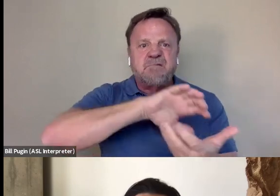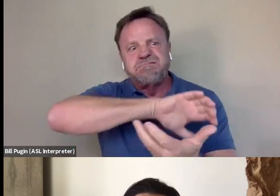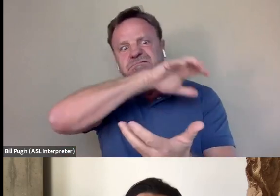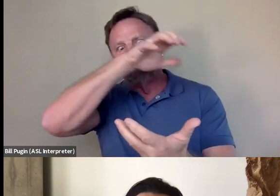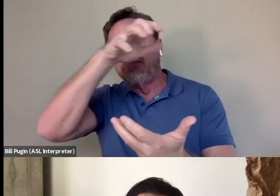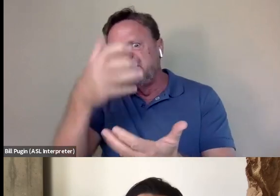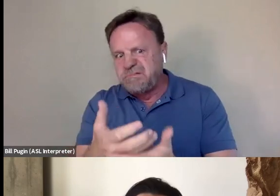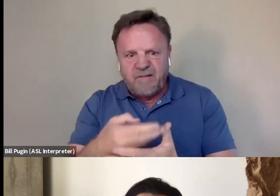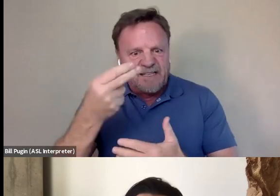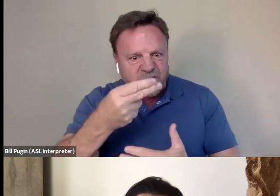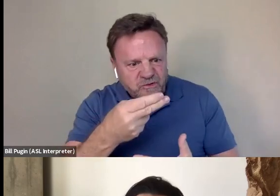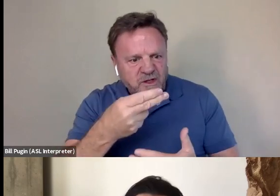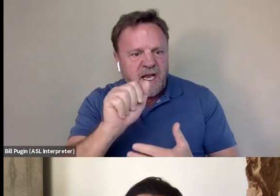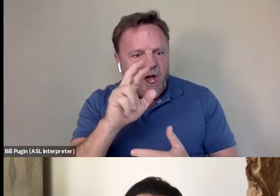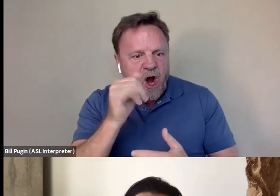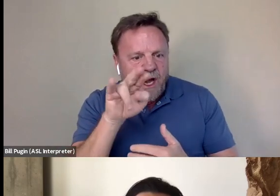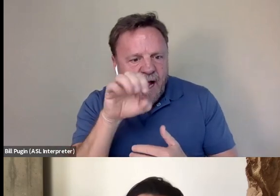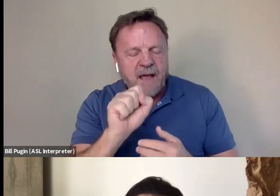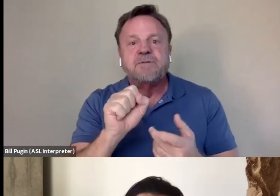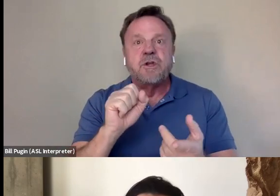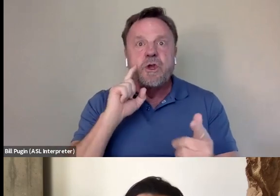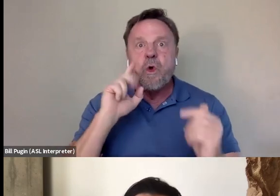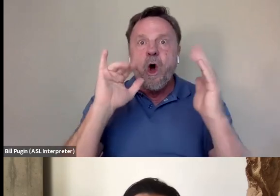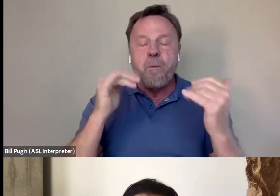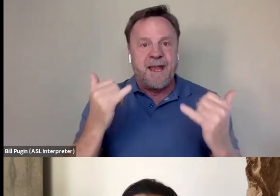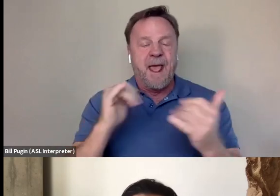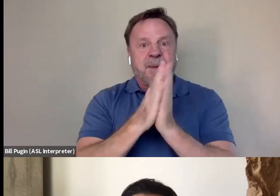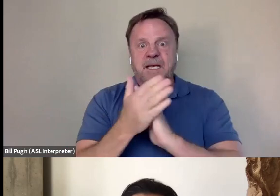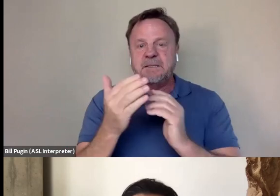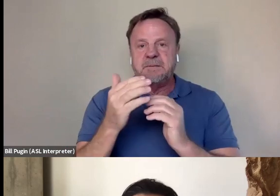you would expect from someone who's such a... now such a cultural icon, right.